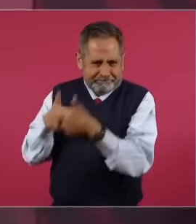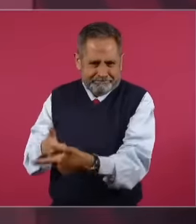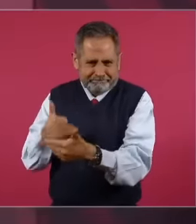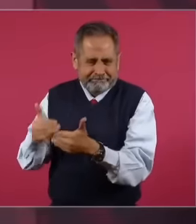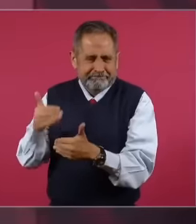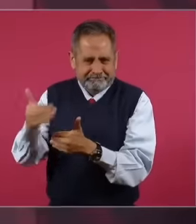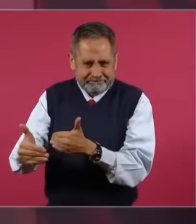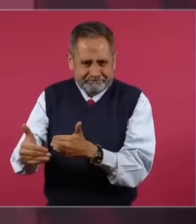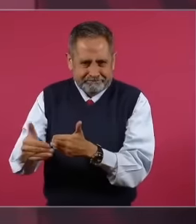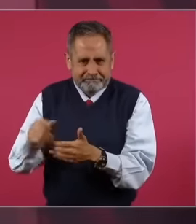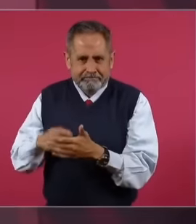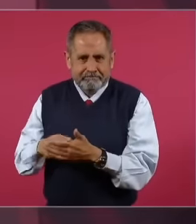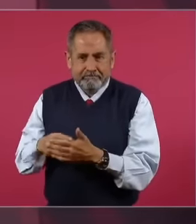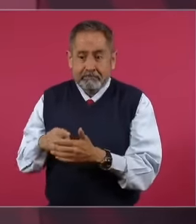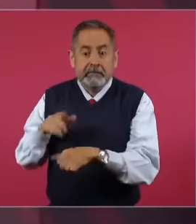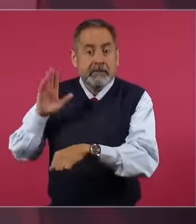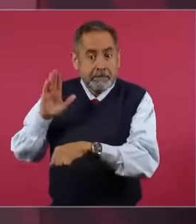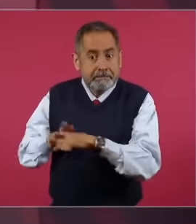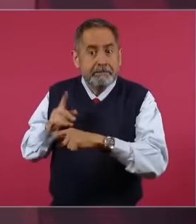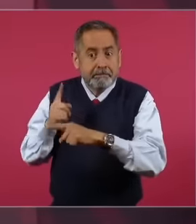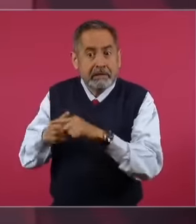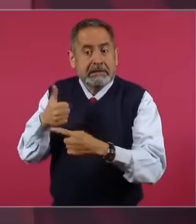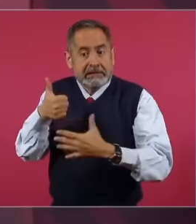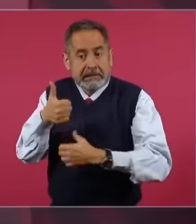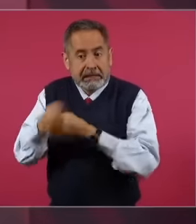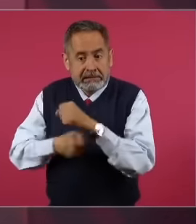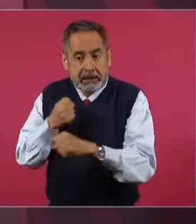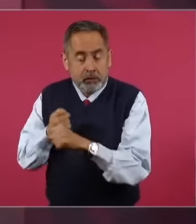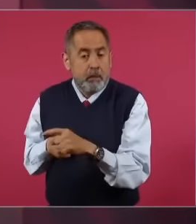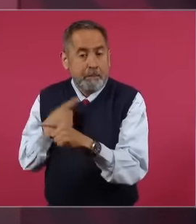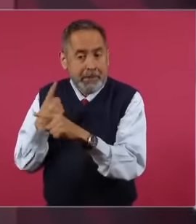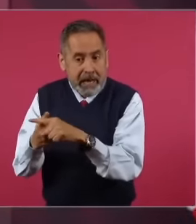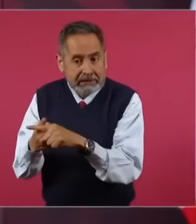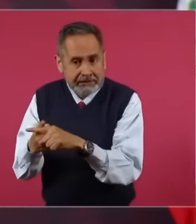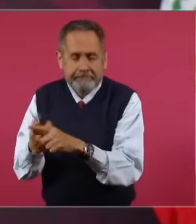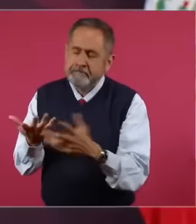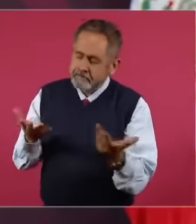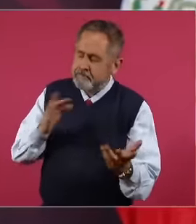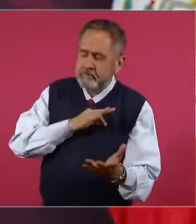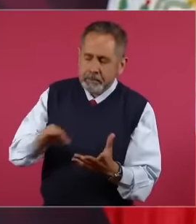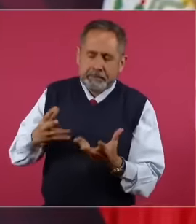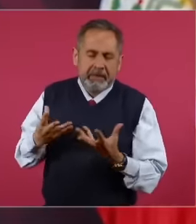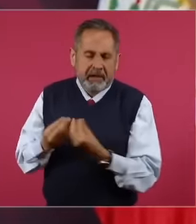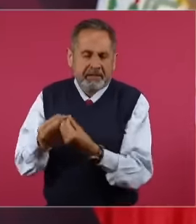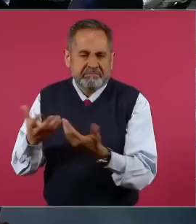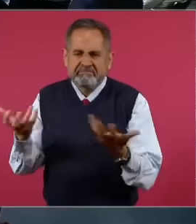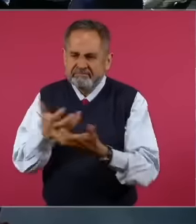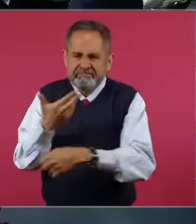in 6 years it can be achieved since Mexico